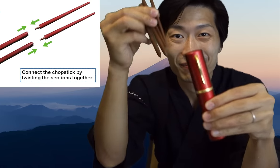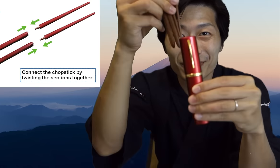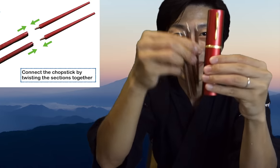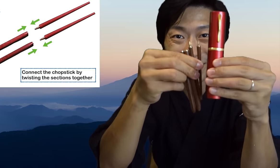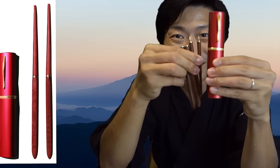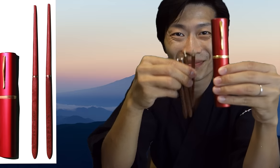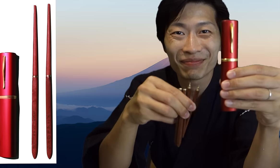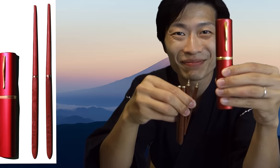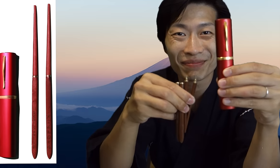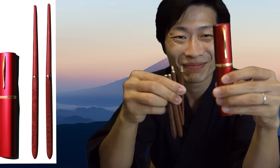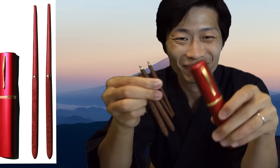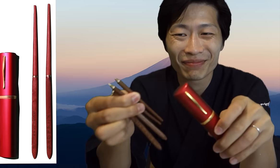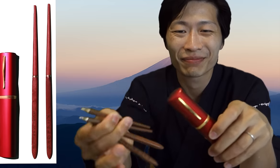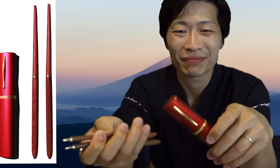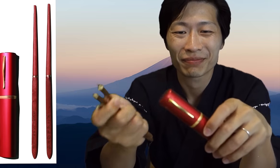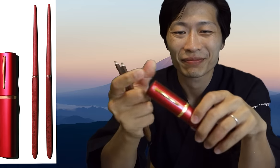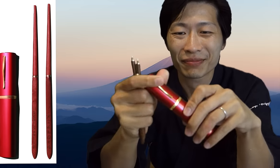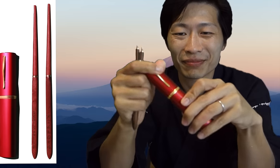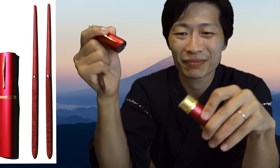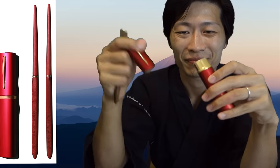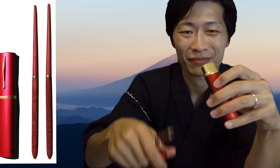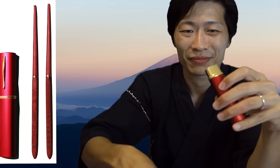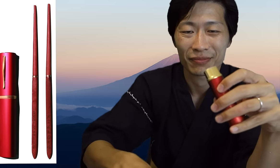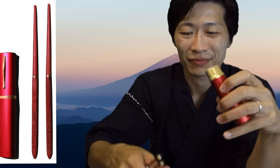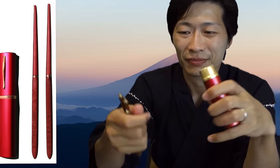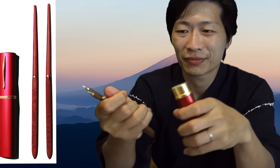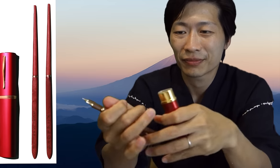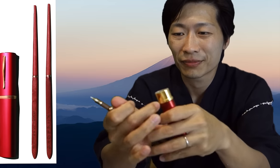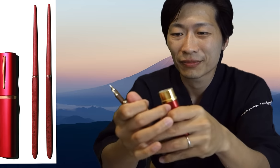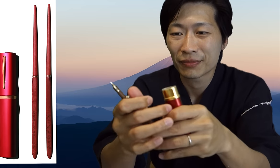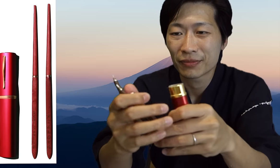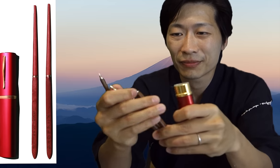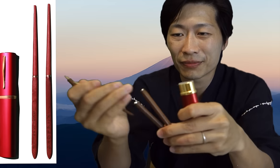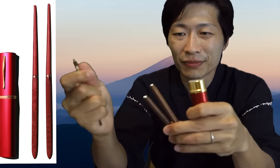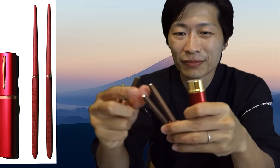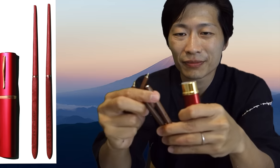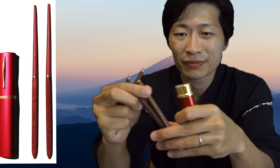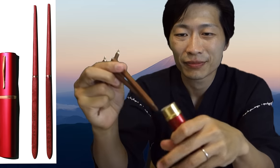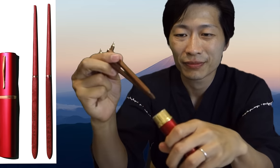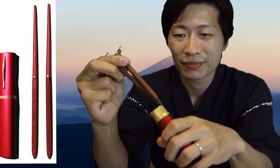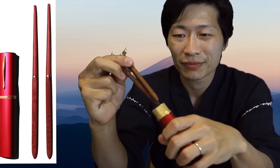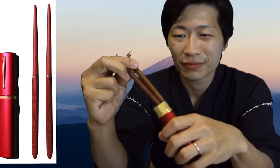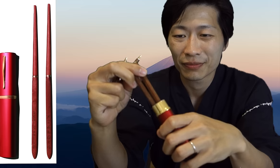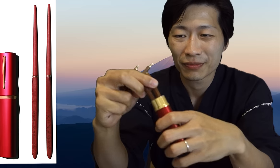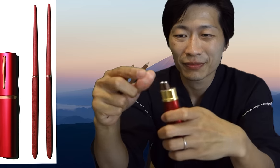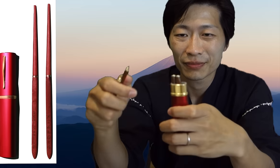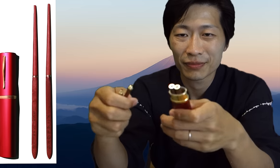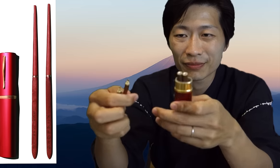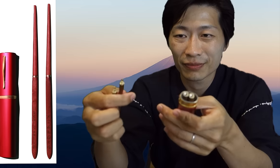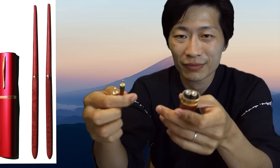own travel case all four parts of the